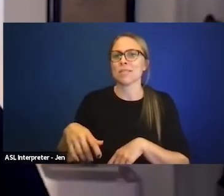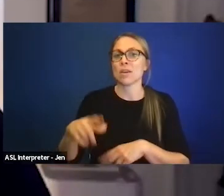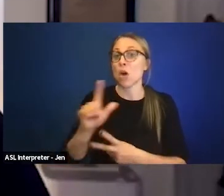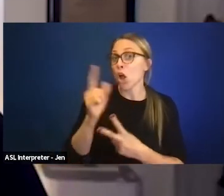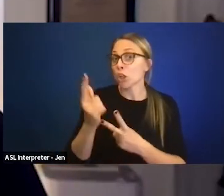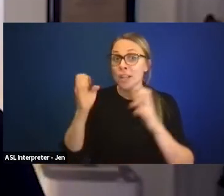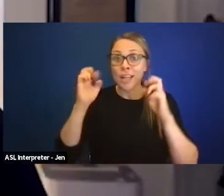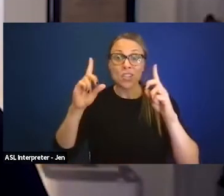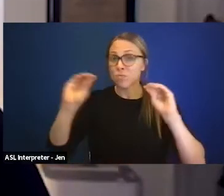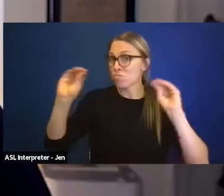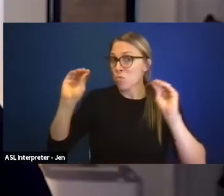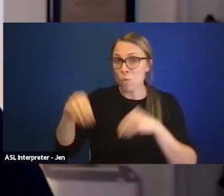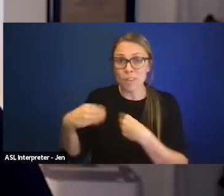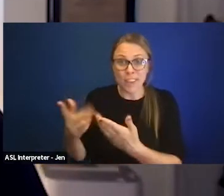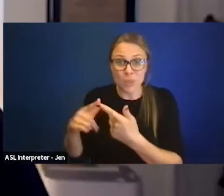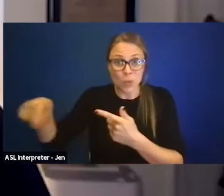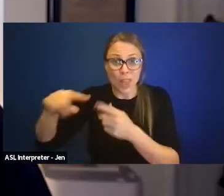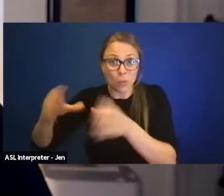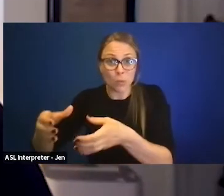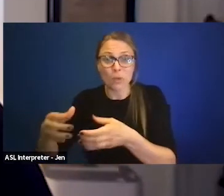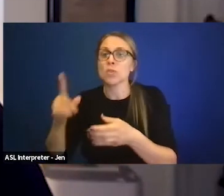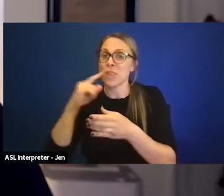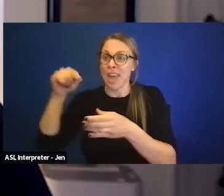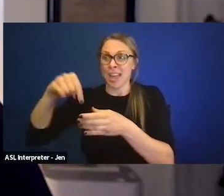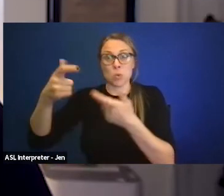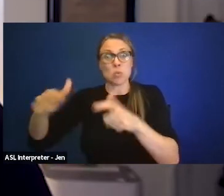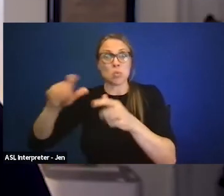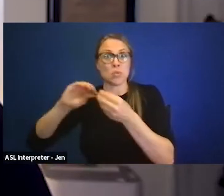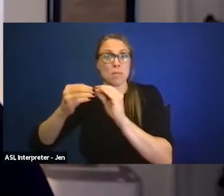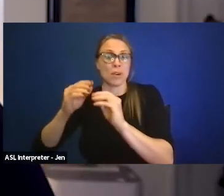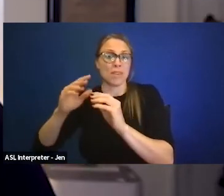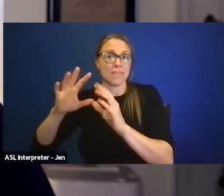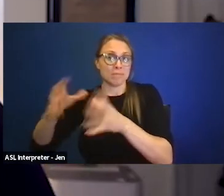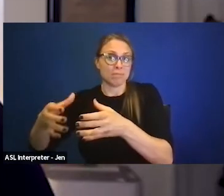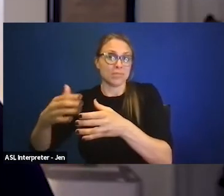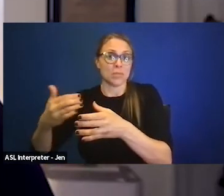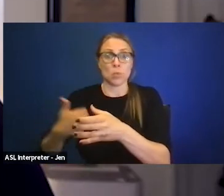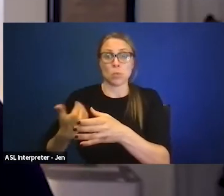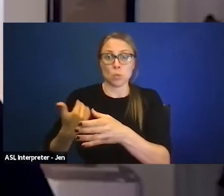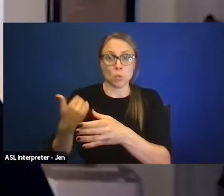So there is this very significant group of people who have not been getting what they need